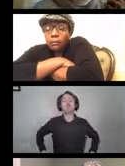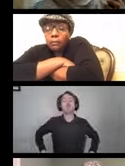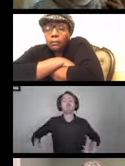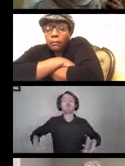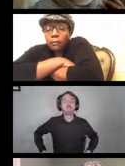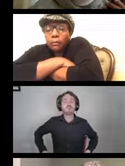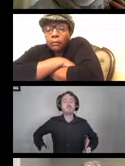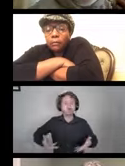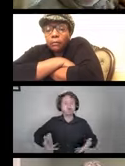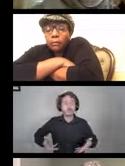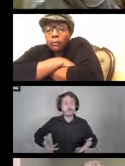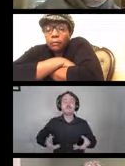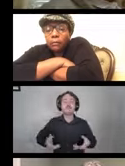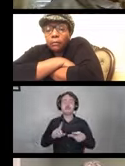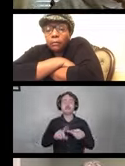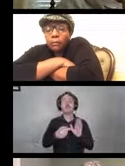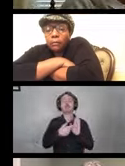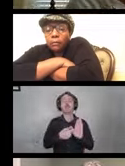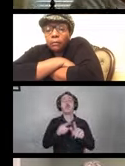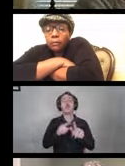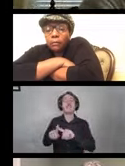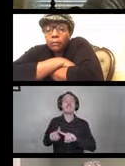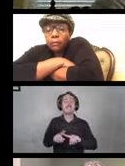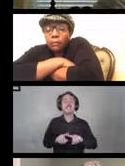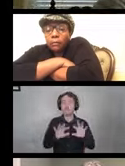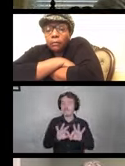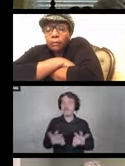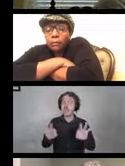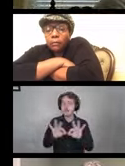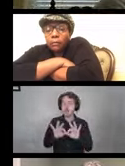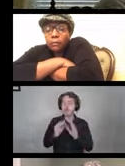and this points out the different important parts of that manual wheelchair.